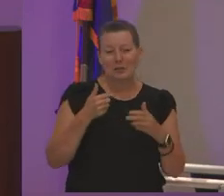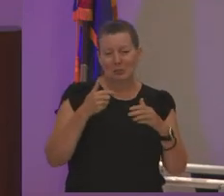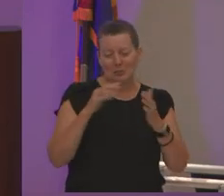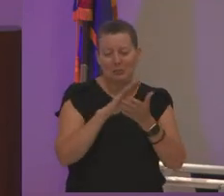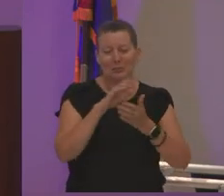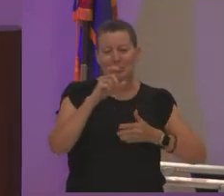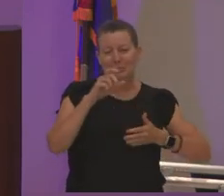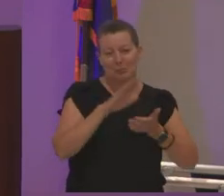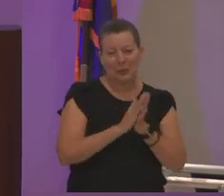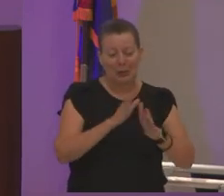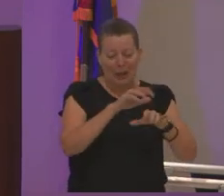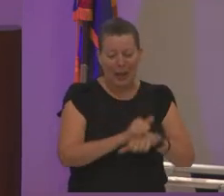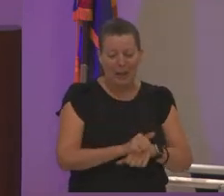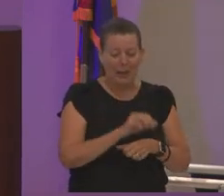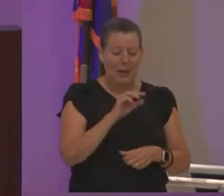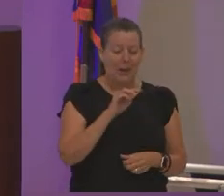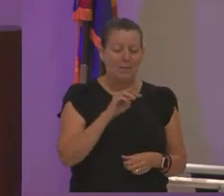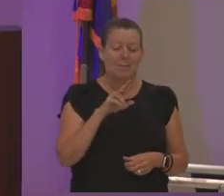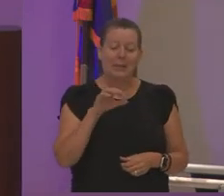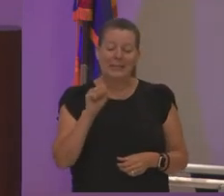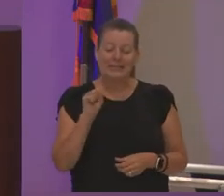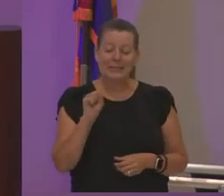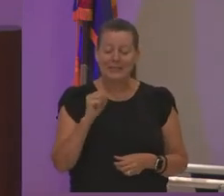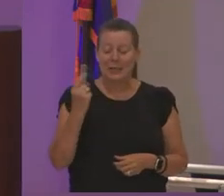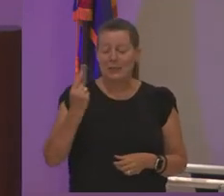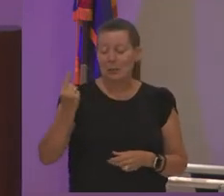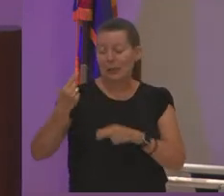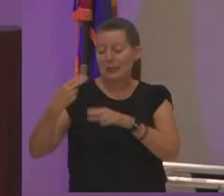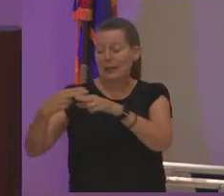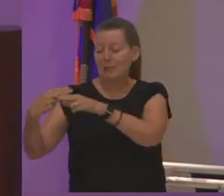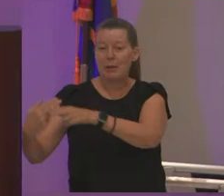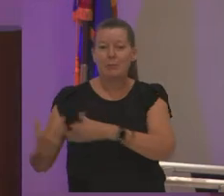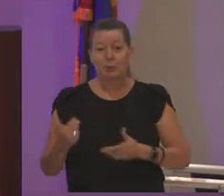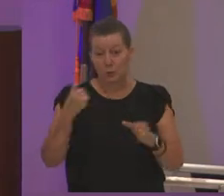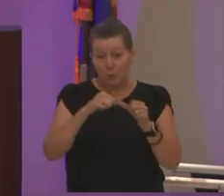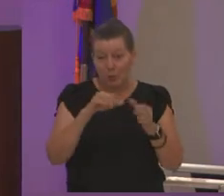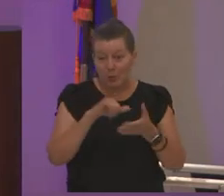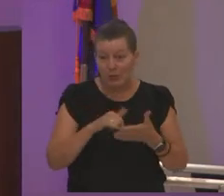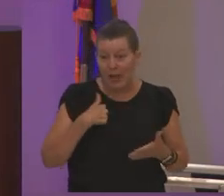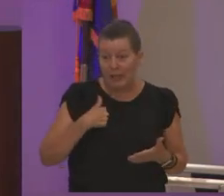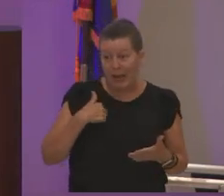guy in school you put mrs something something in front does anybody remember that i know i did i